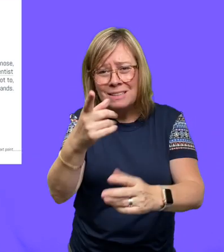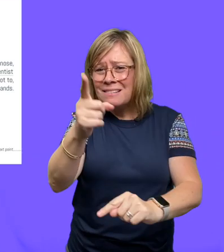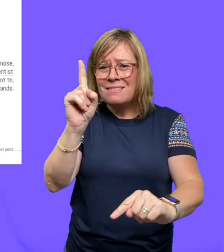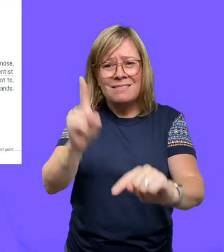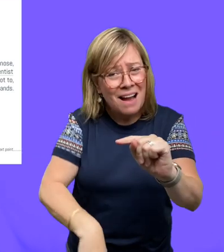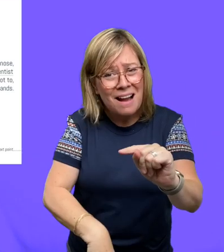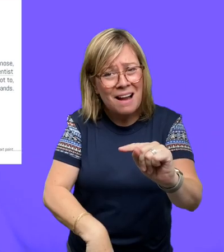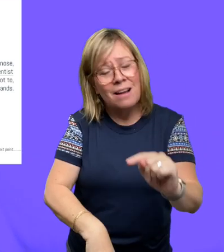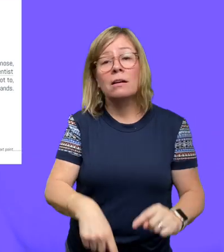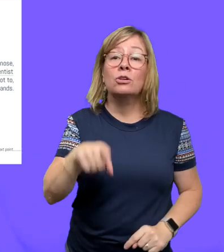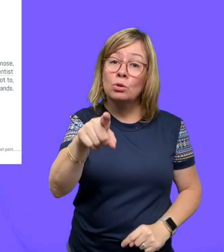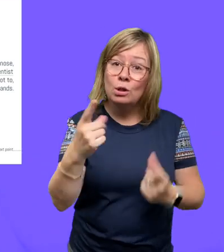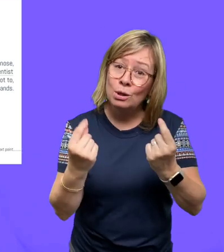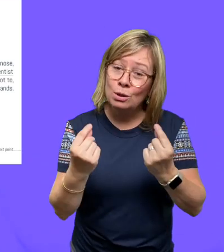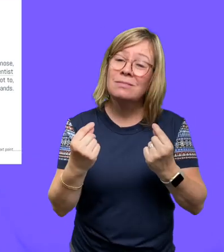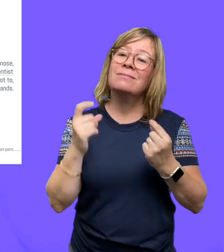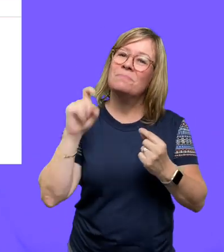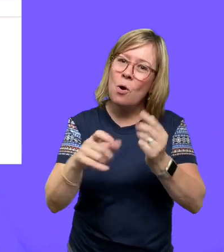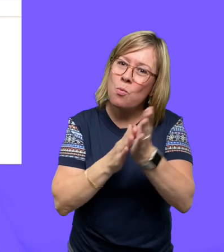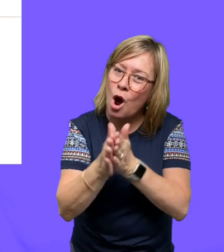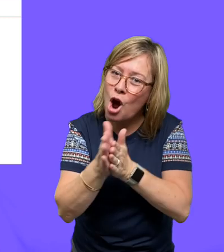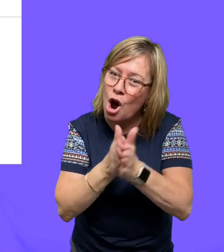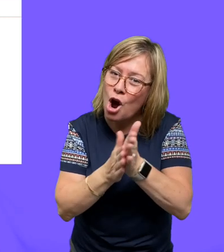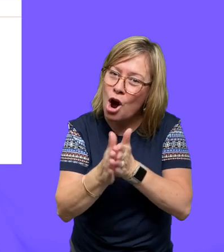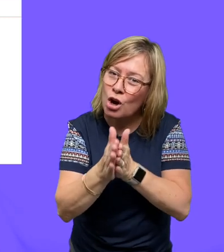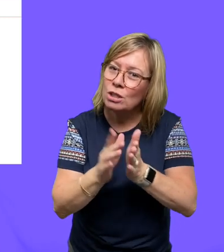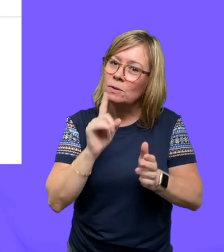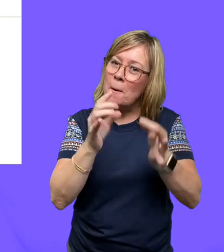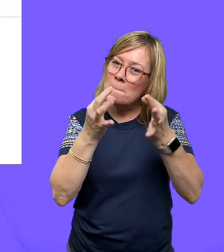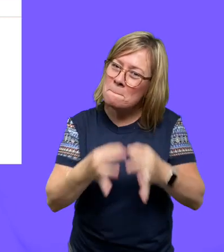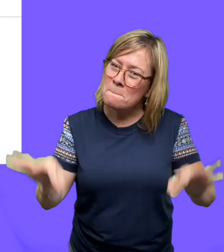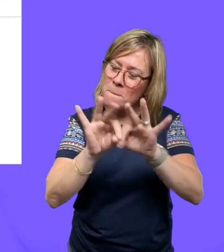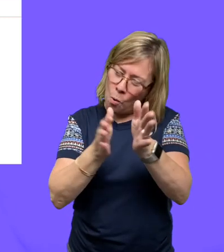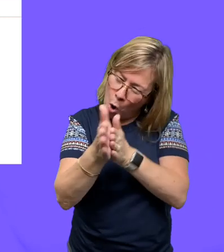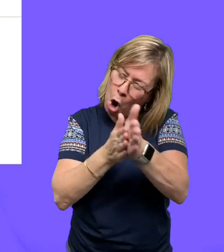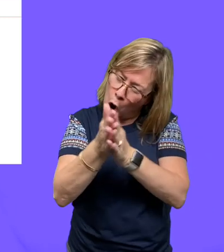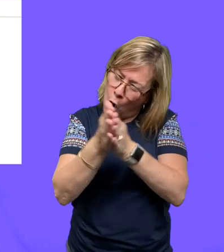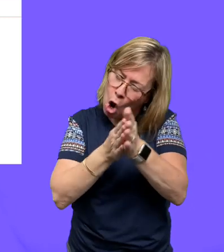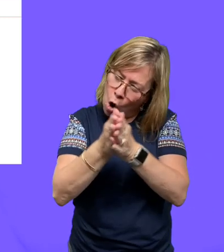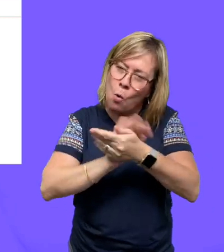hands first. It seems so important to have clean hands, and you should wash